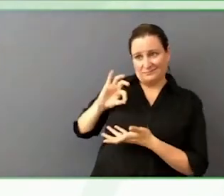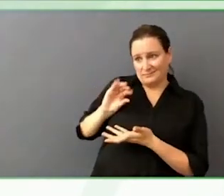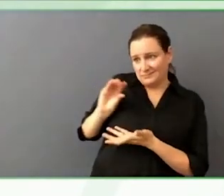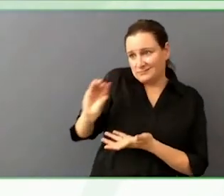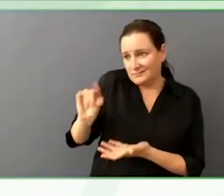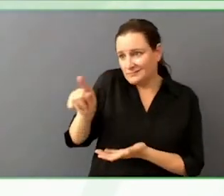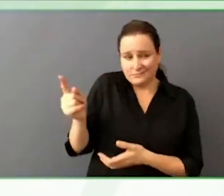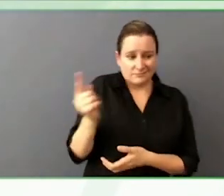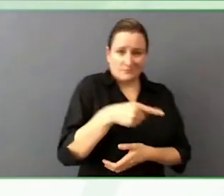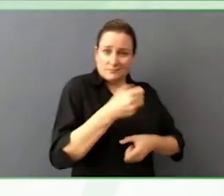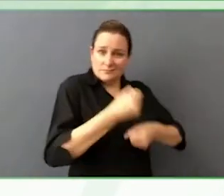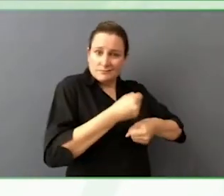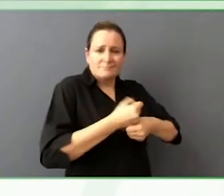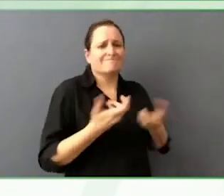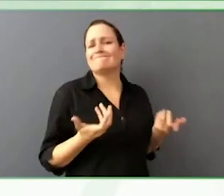like the centre of a national disability in journalism.